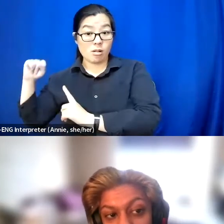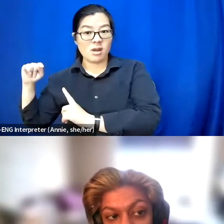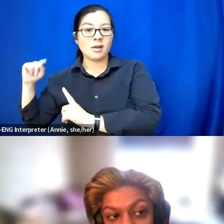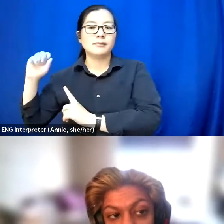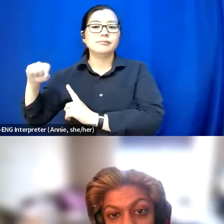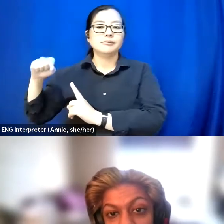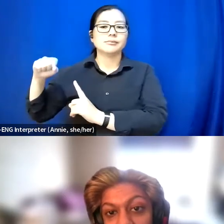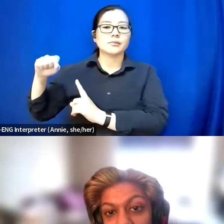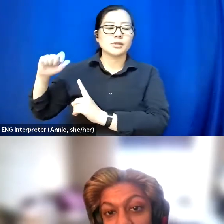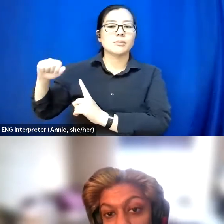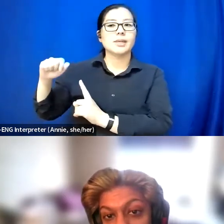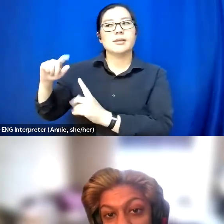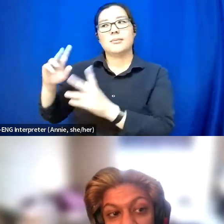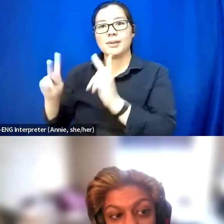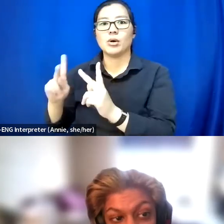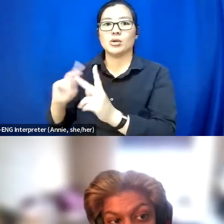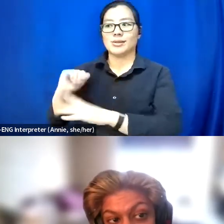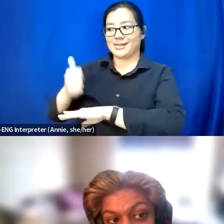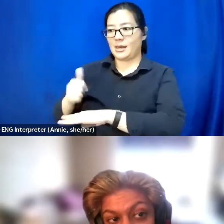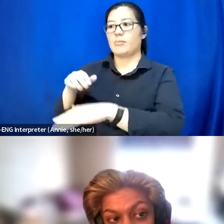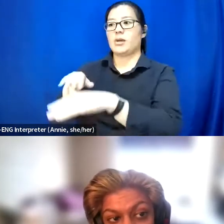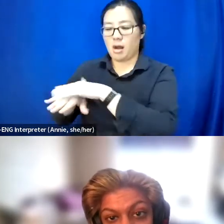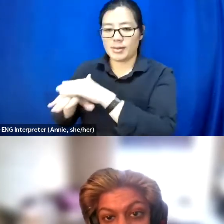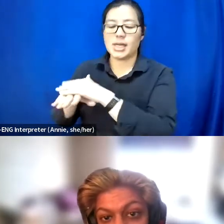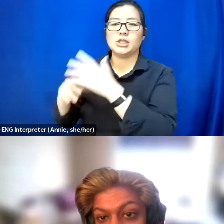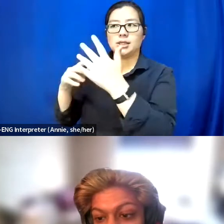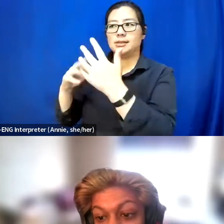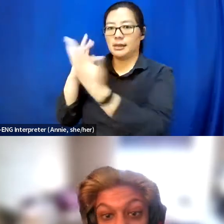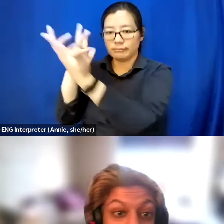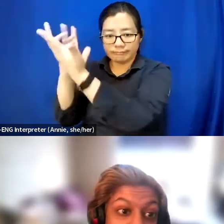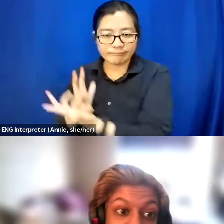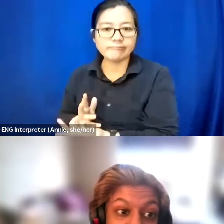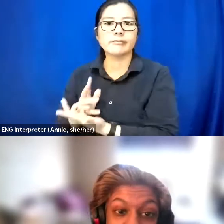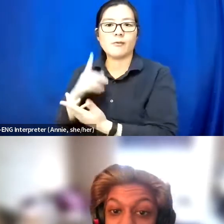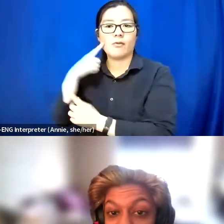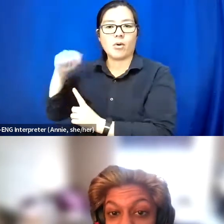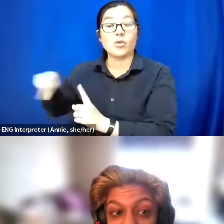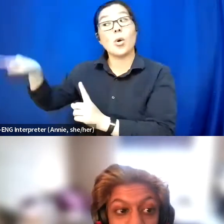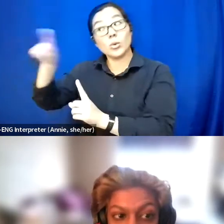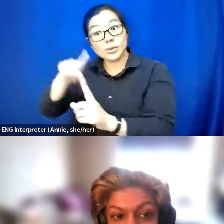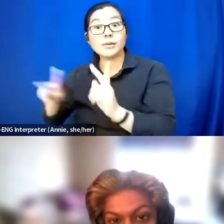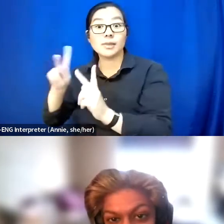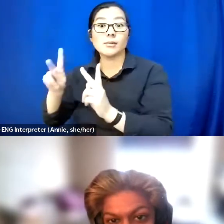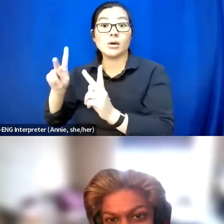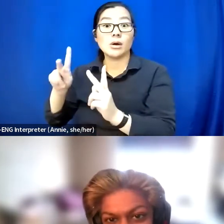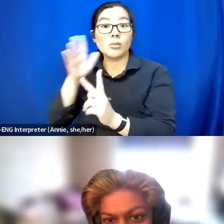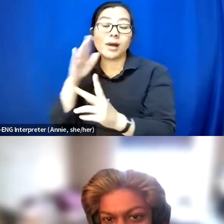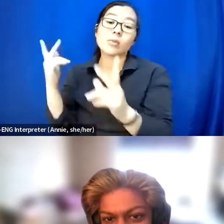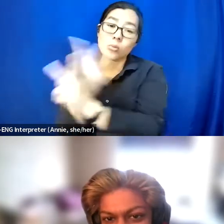and your accommodations, and your accessibility around because they are going to be the ones who are going to have the worst time at your party.